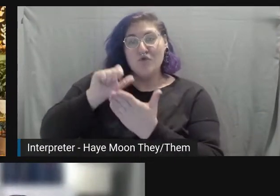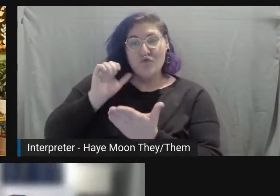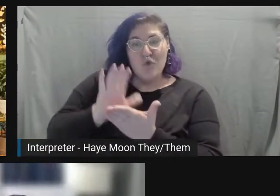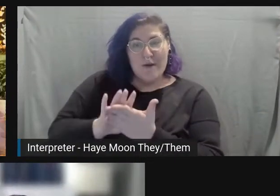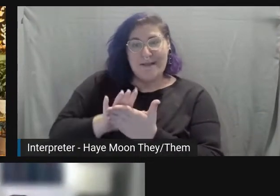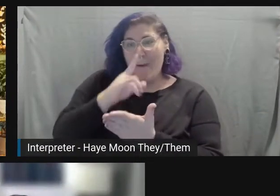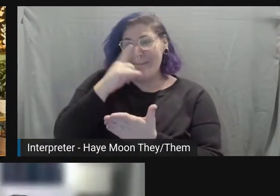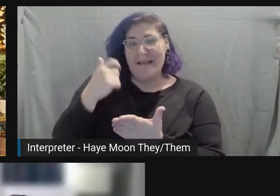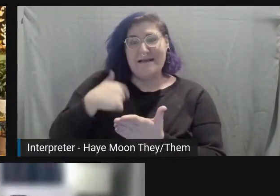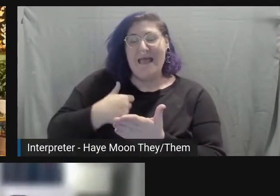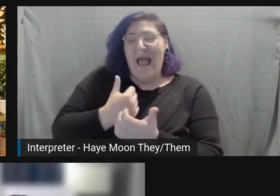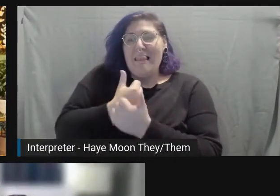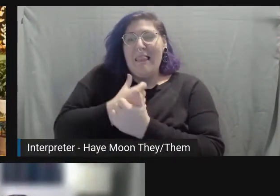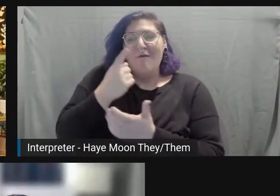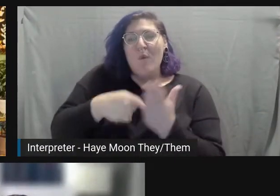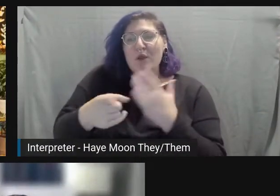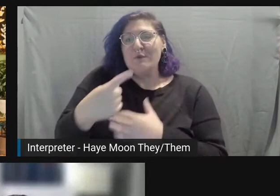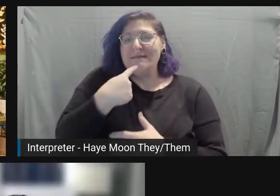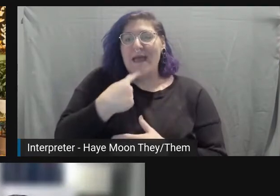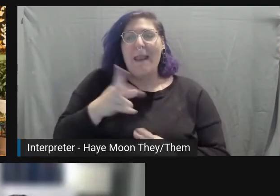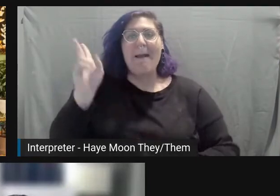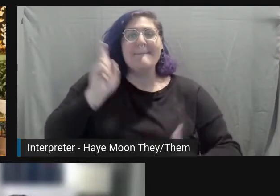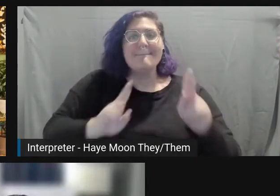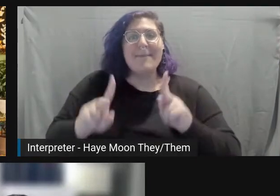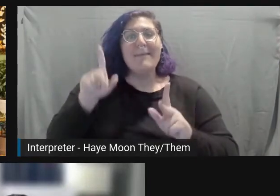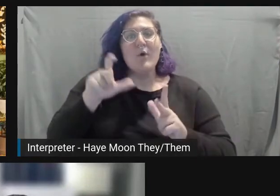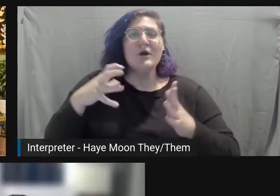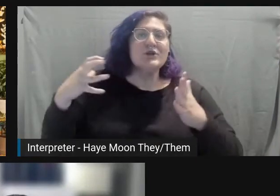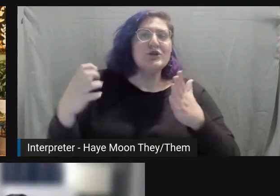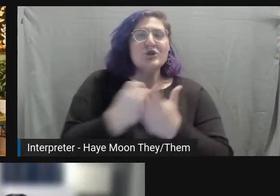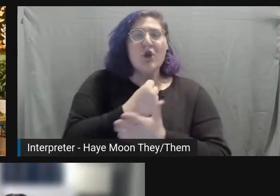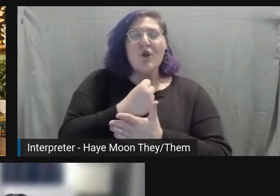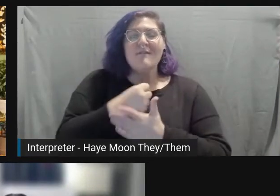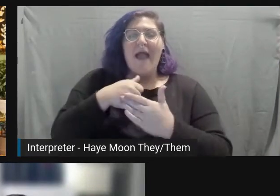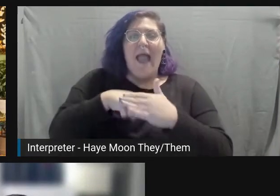People deserve access to a psychologically safe space.